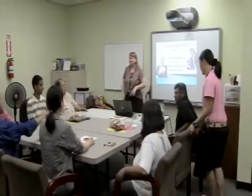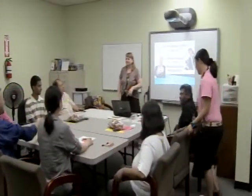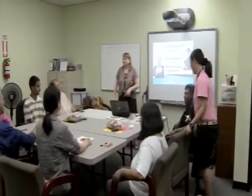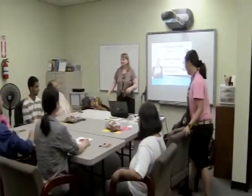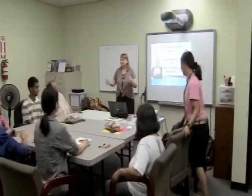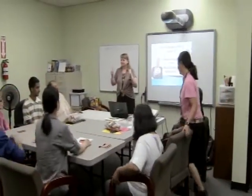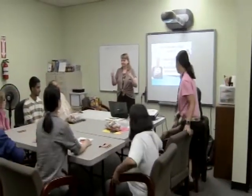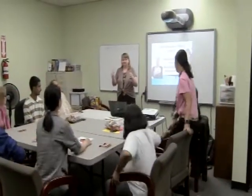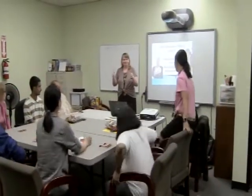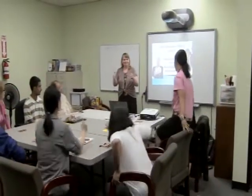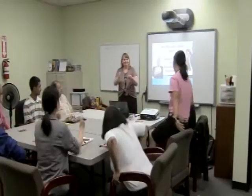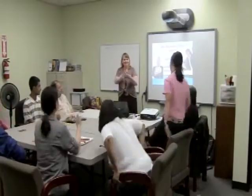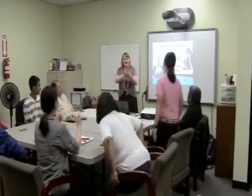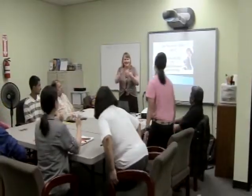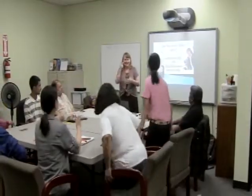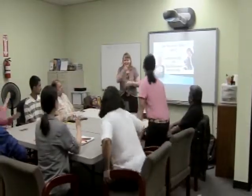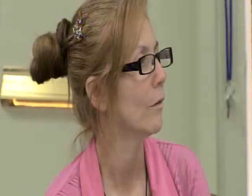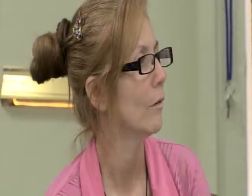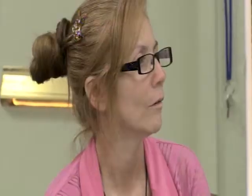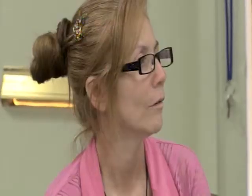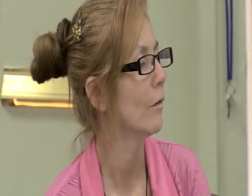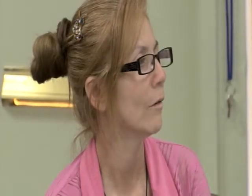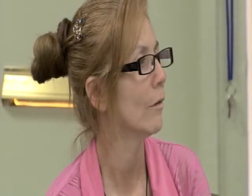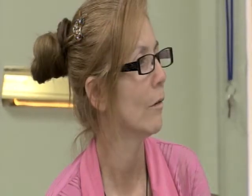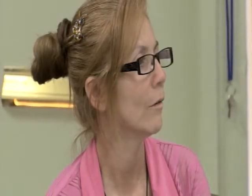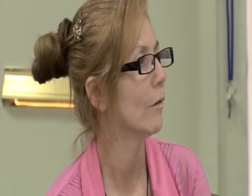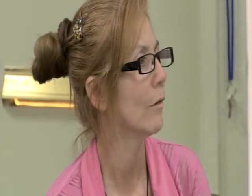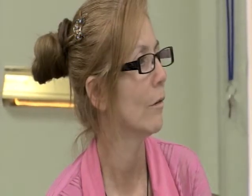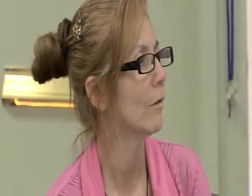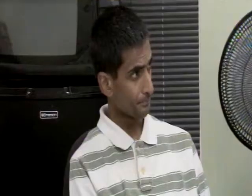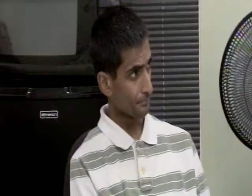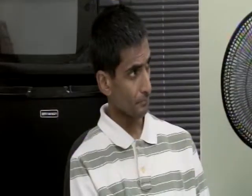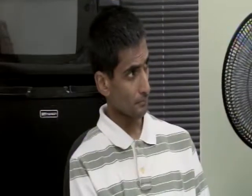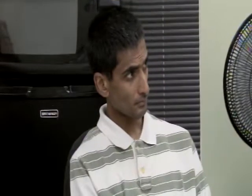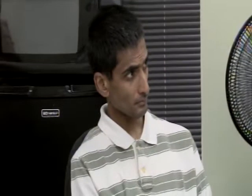workforce training for people who face multiple barriers to work.